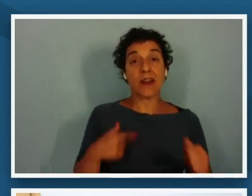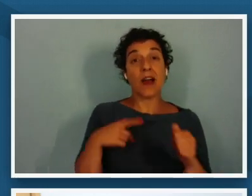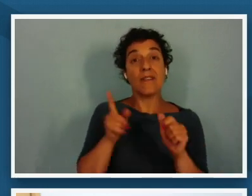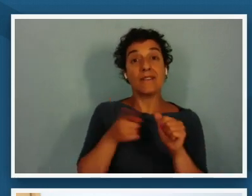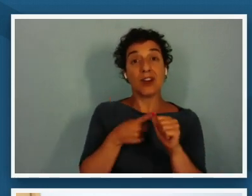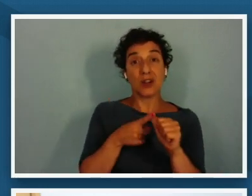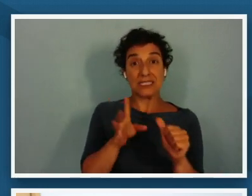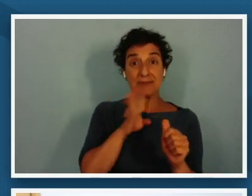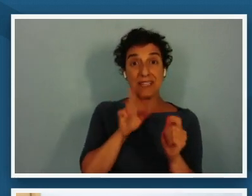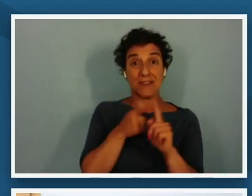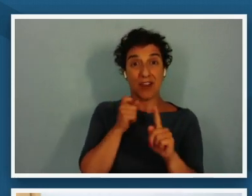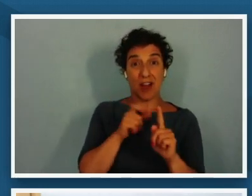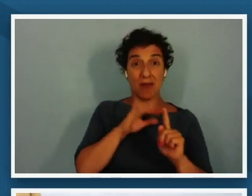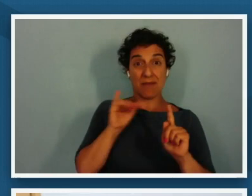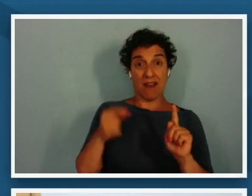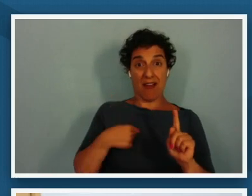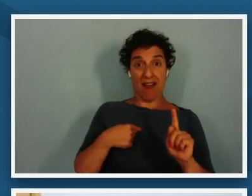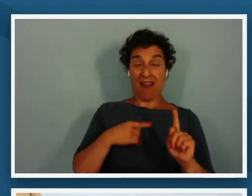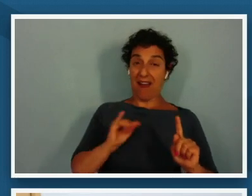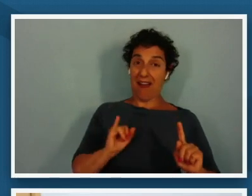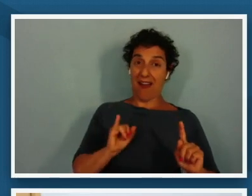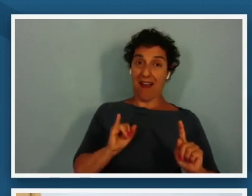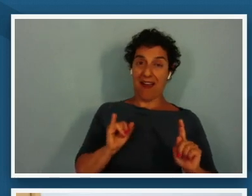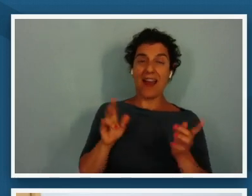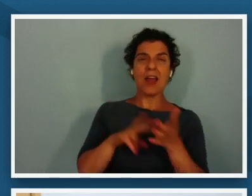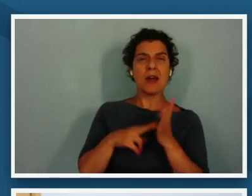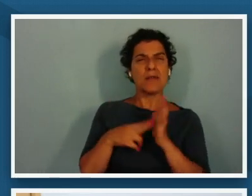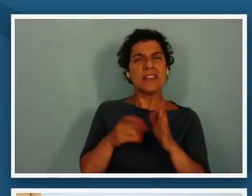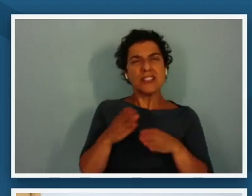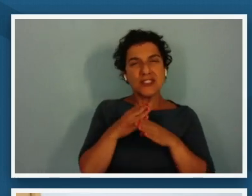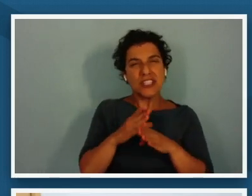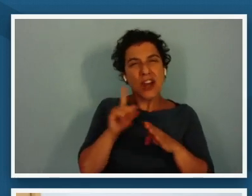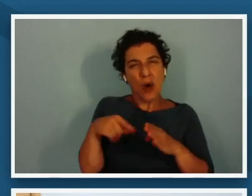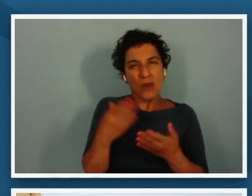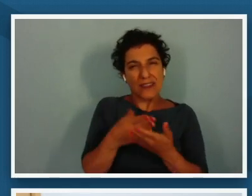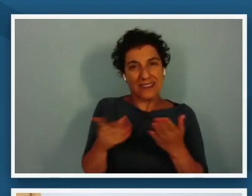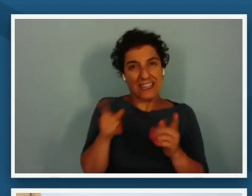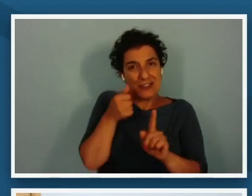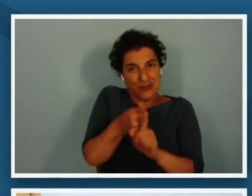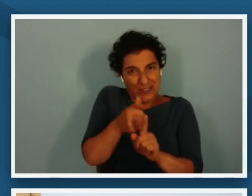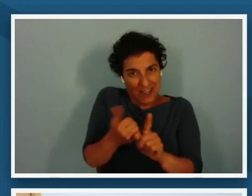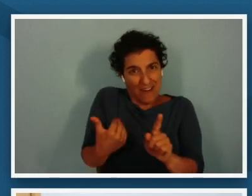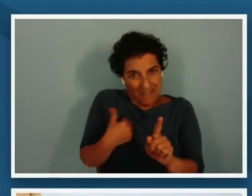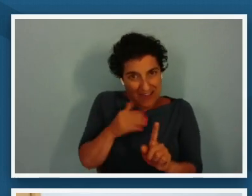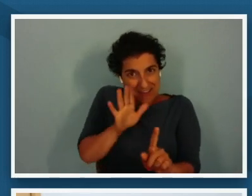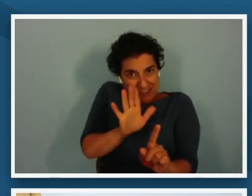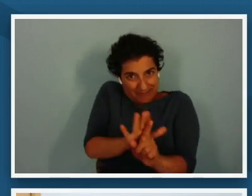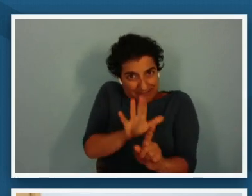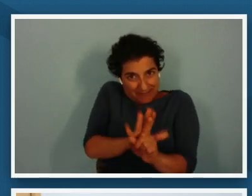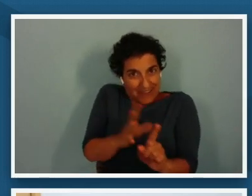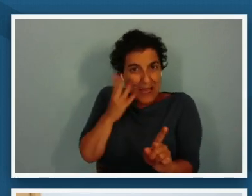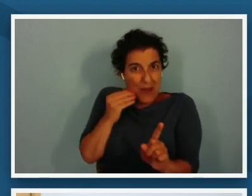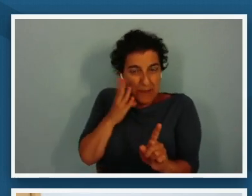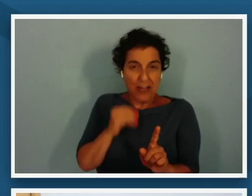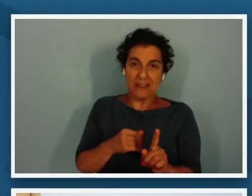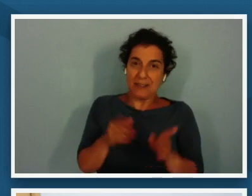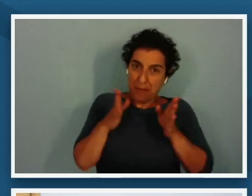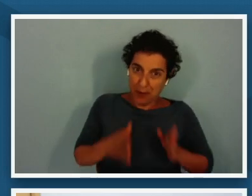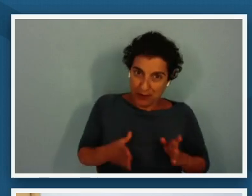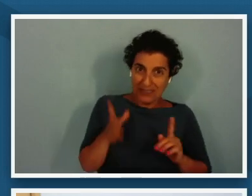perspective which means that you will share only things for which you have personal experience or knowledge and